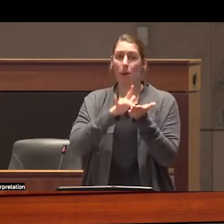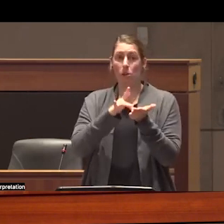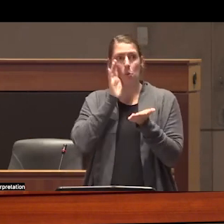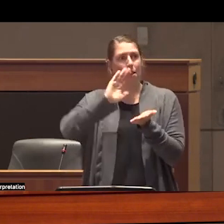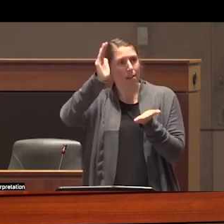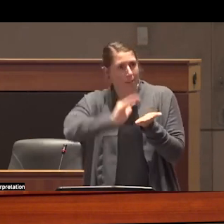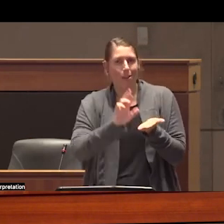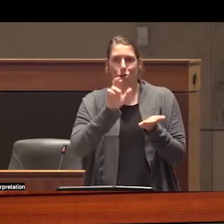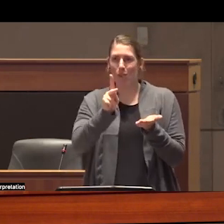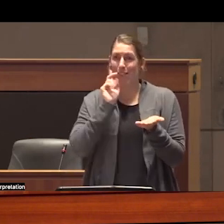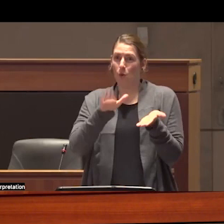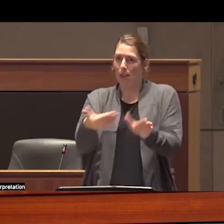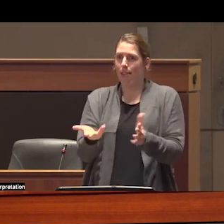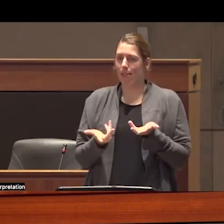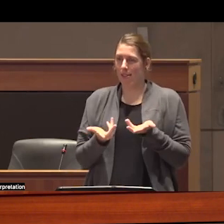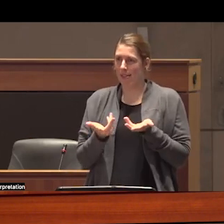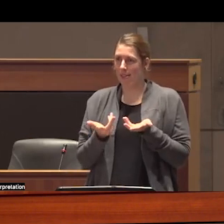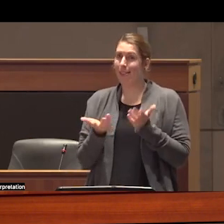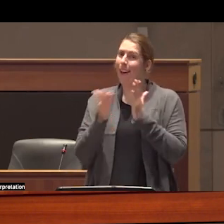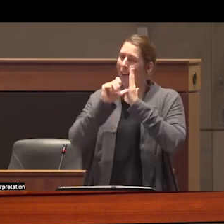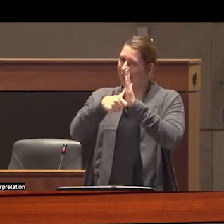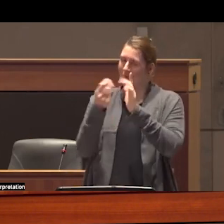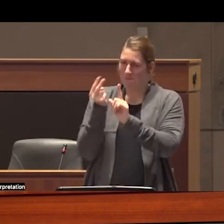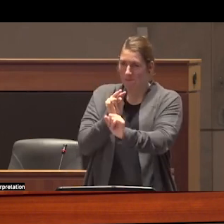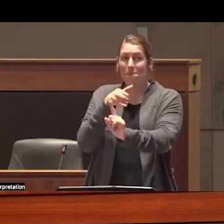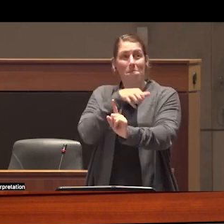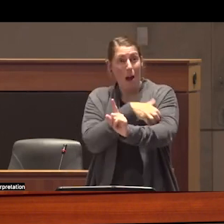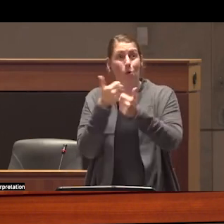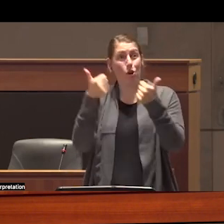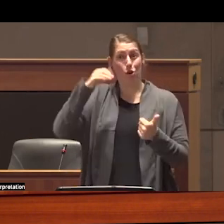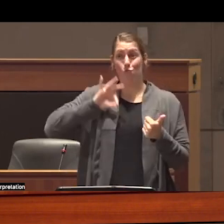of Overdose fatalities again through the lenses of power and profit this actually makes a lot of